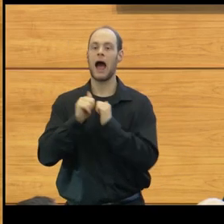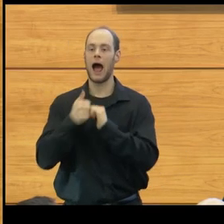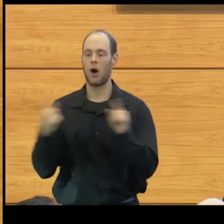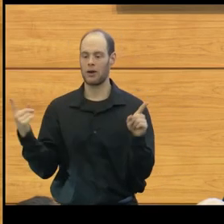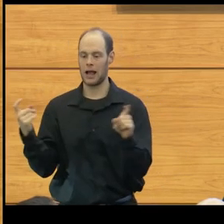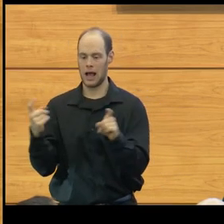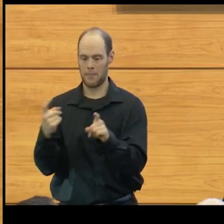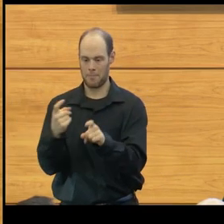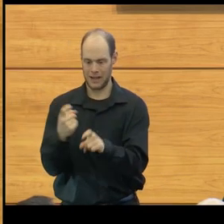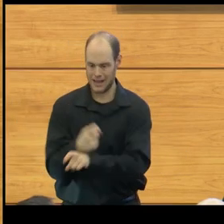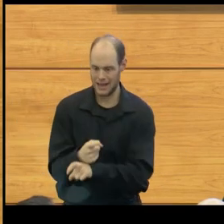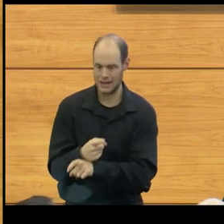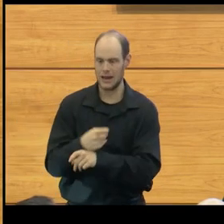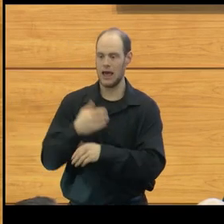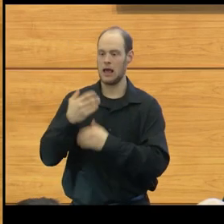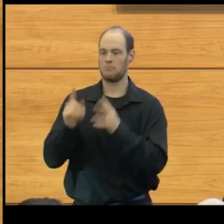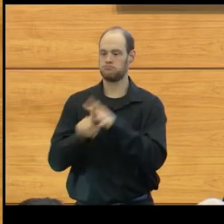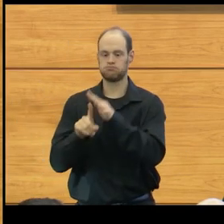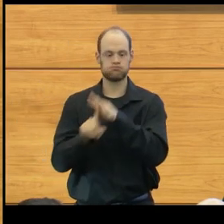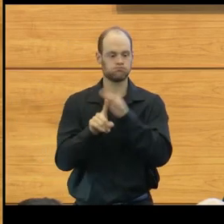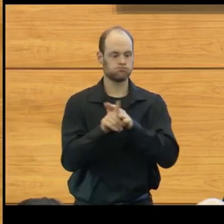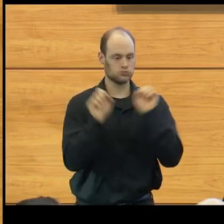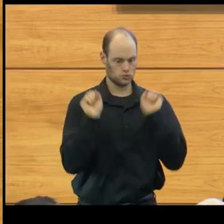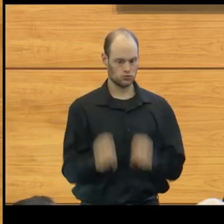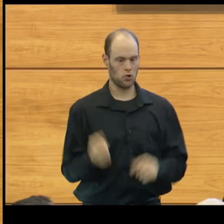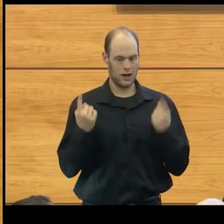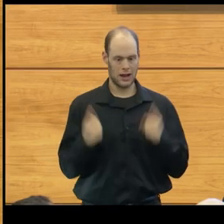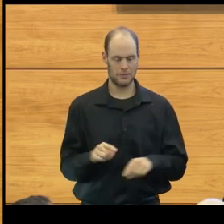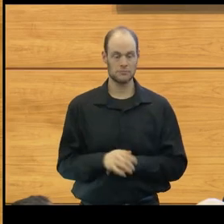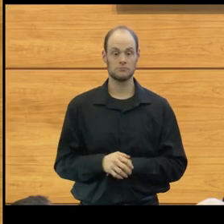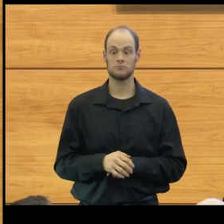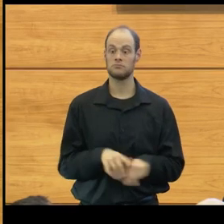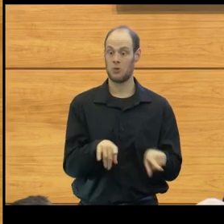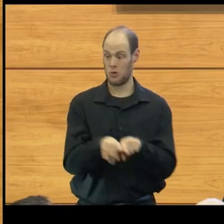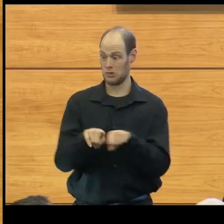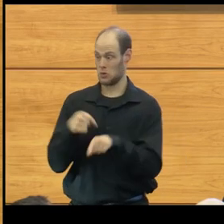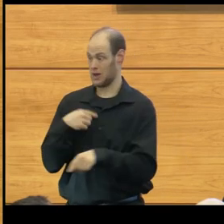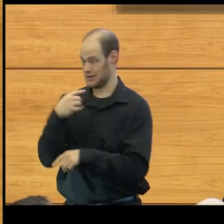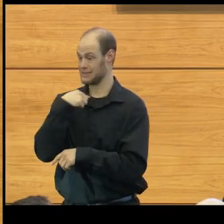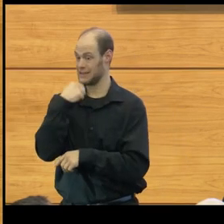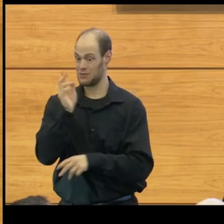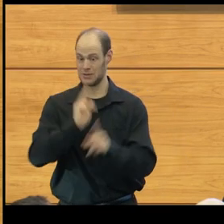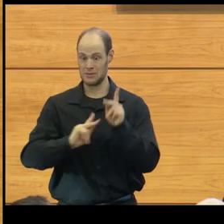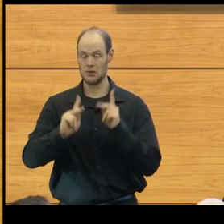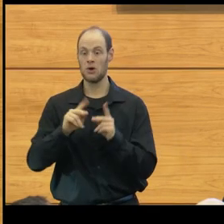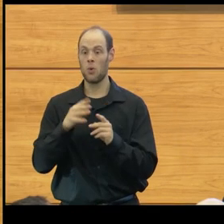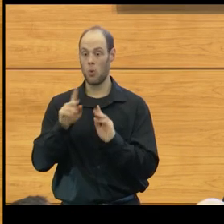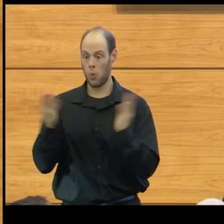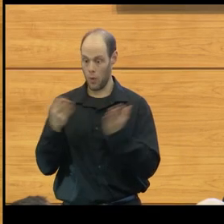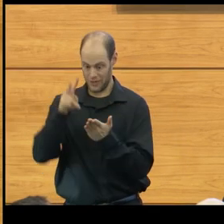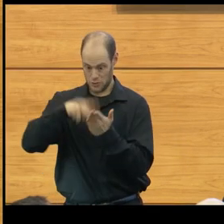of the problem and the various things that can occur. But I also point out that the majority of times what they're reading in the internet